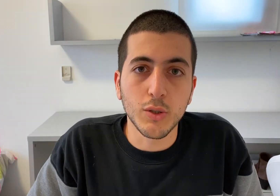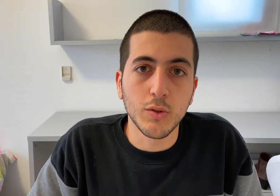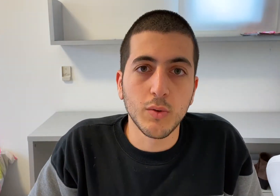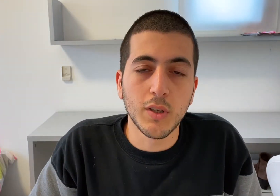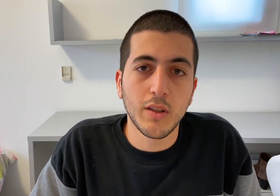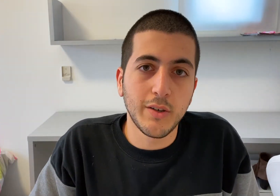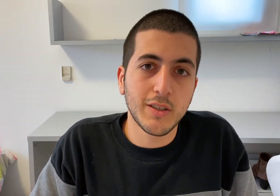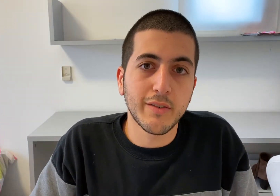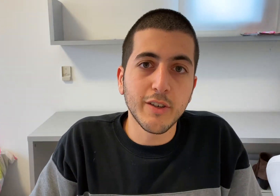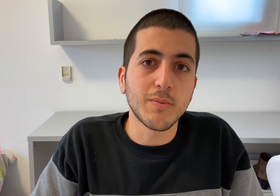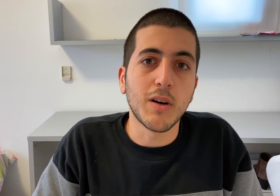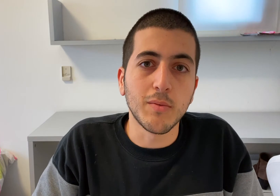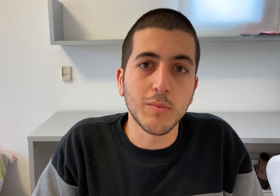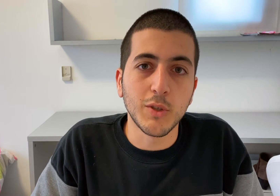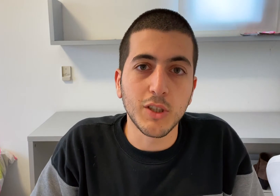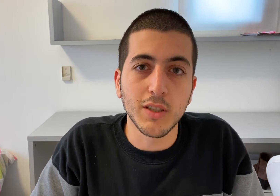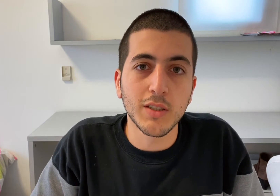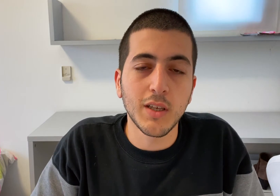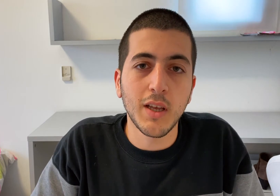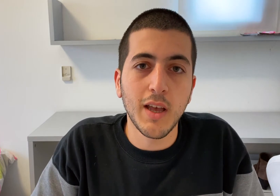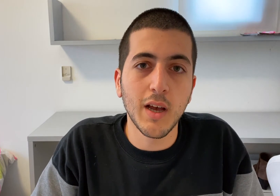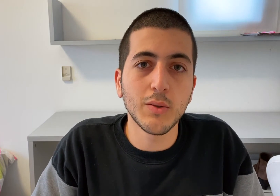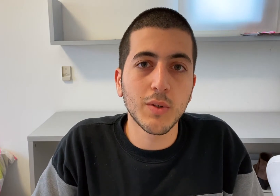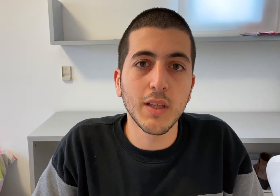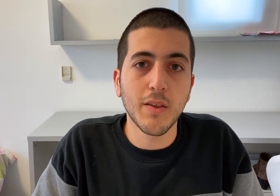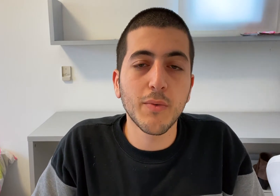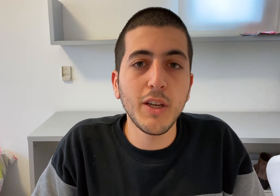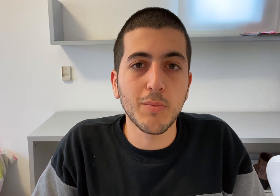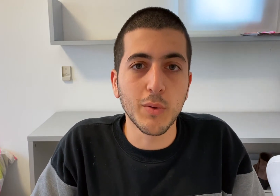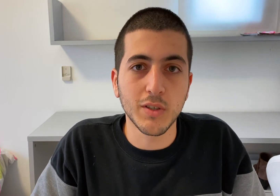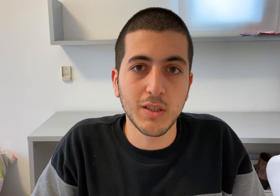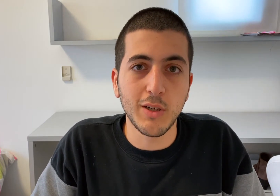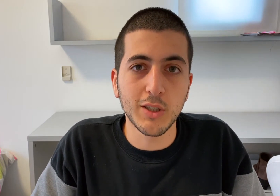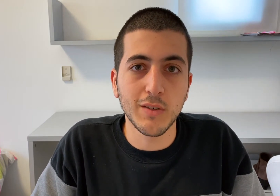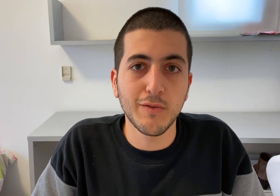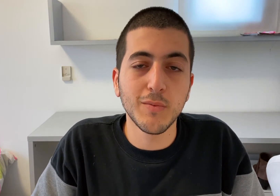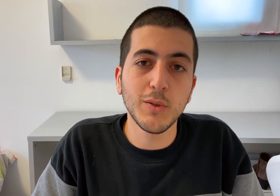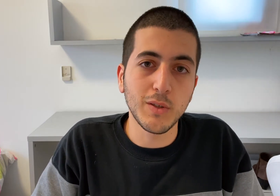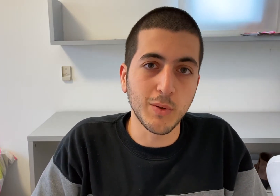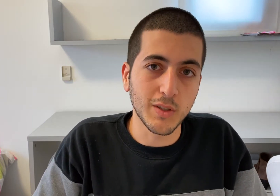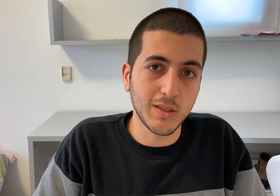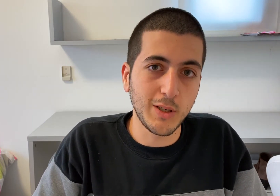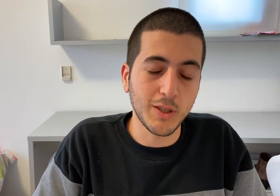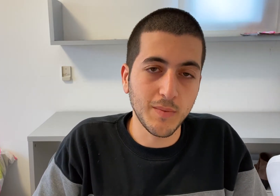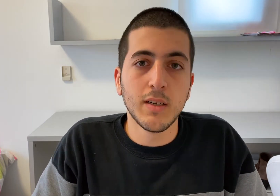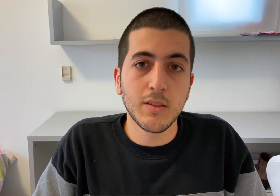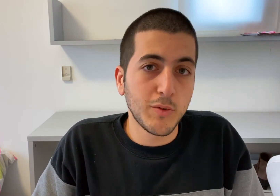So there is the first problem which is: How to get 3D pose estimations from 2D pose estimations?